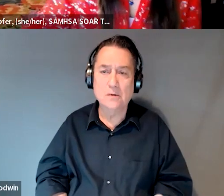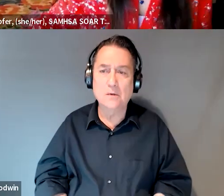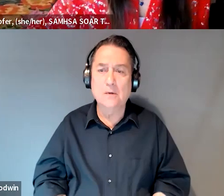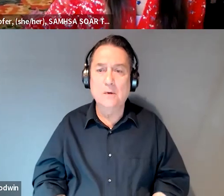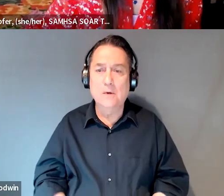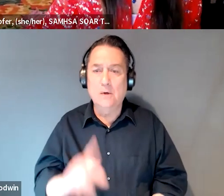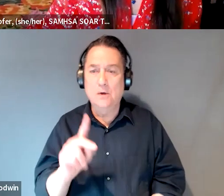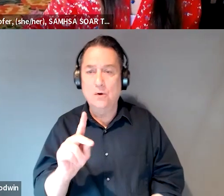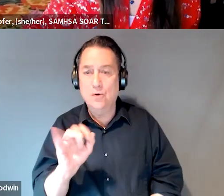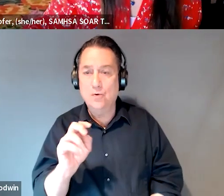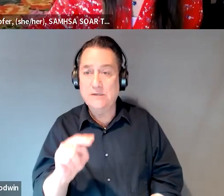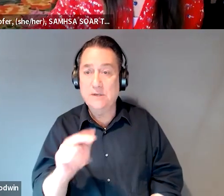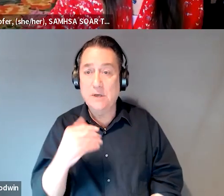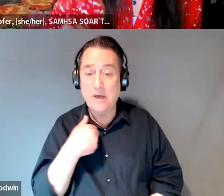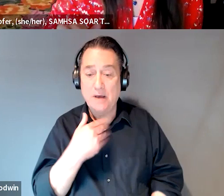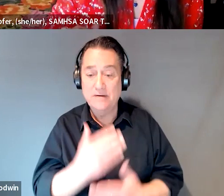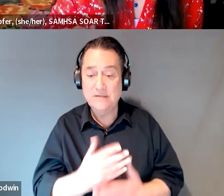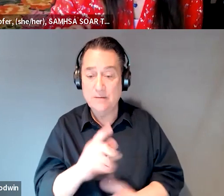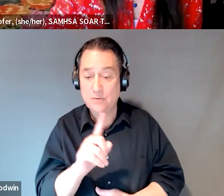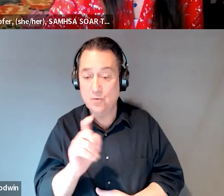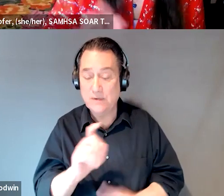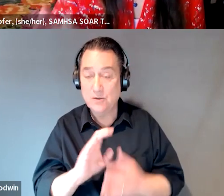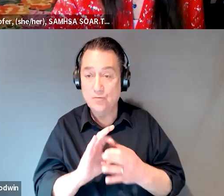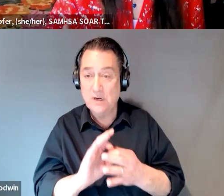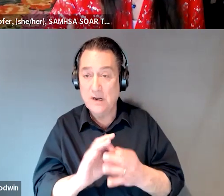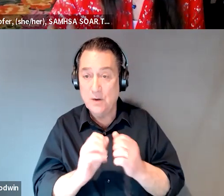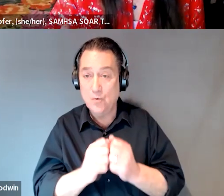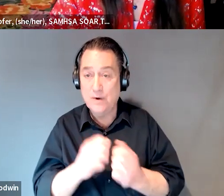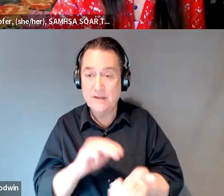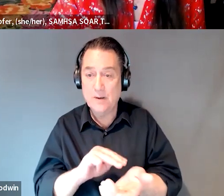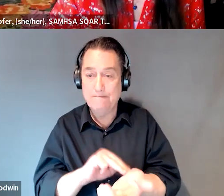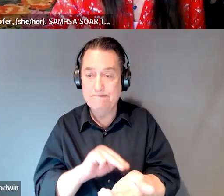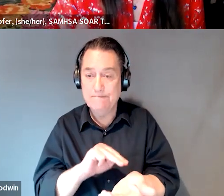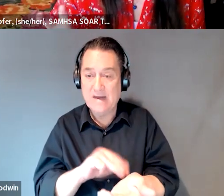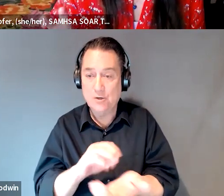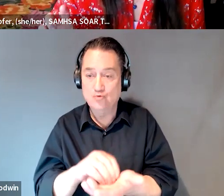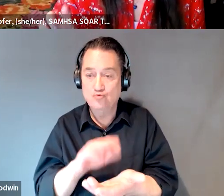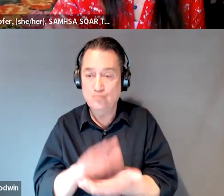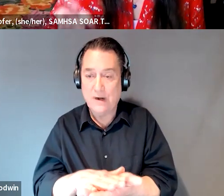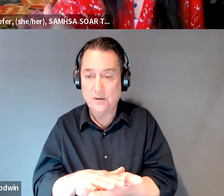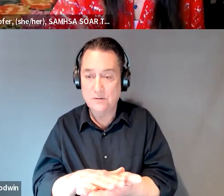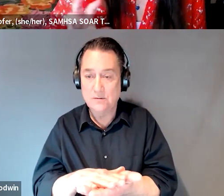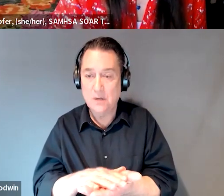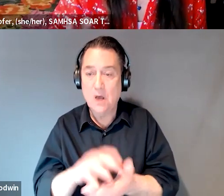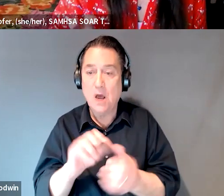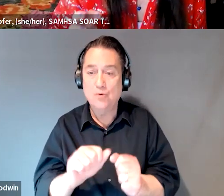So we have some questions related to medical records, so I'll try to kind of combine a little bit.